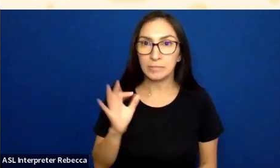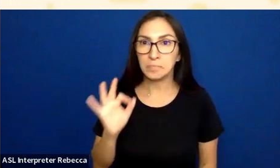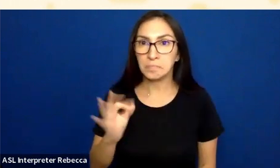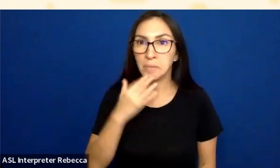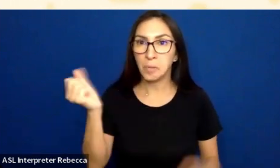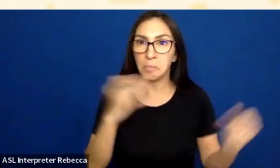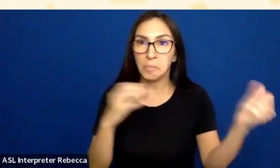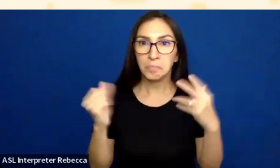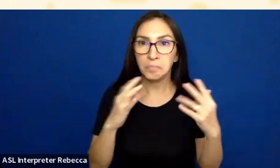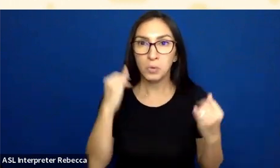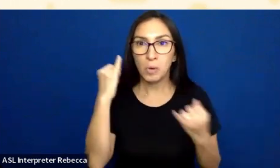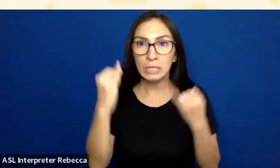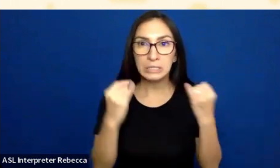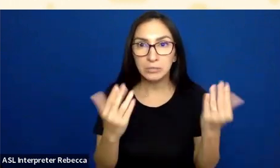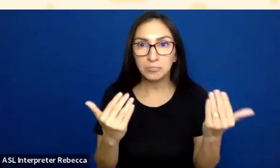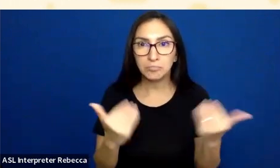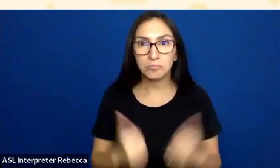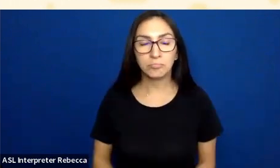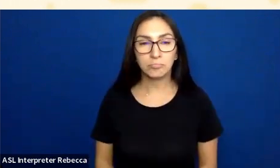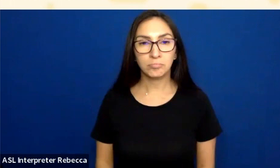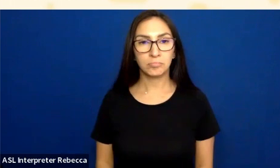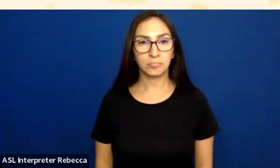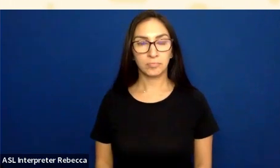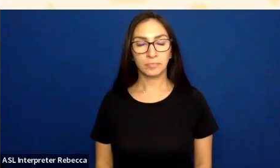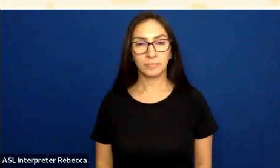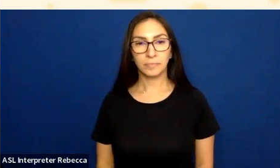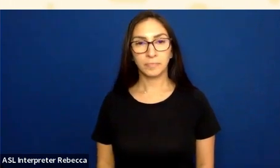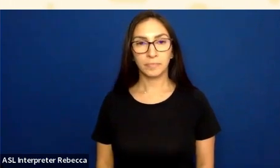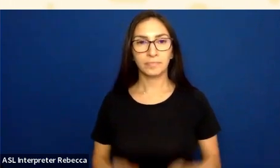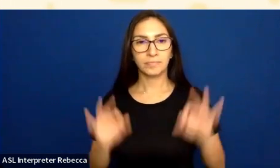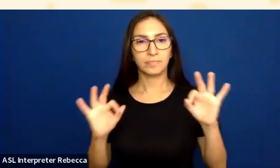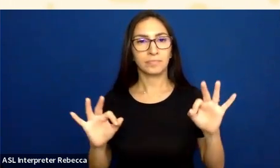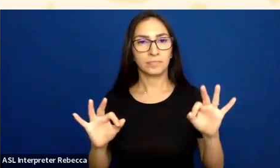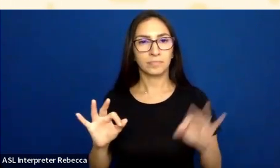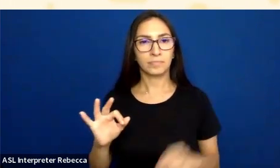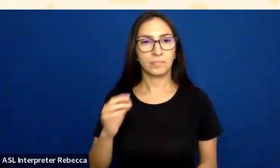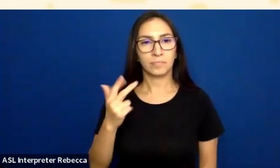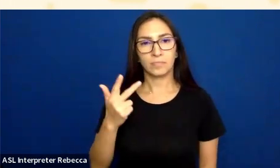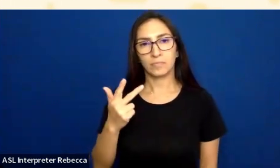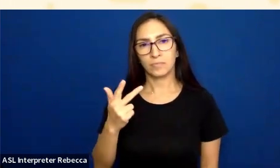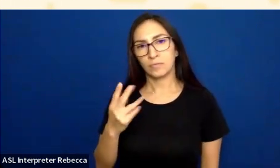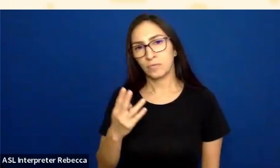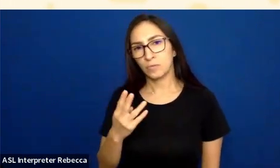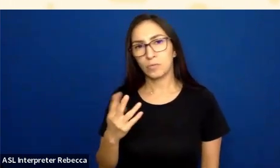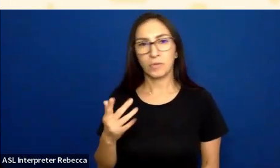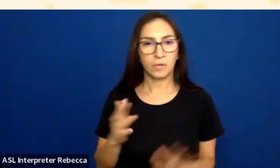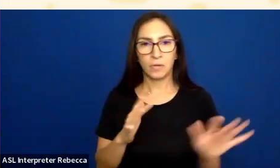I'll give just another second for a couple more guesses. Excellent. There’s three, four, perfect, OK. That is just about the average.